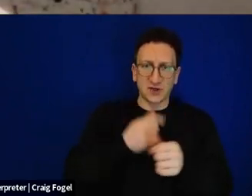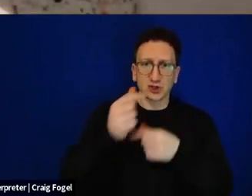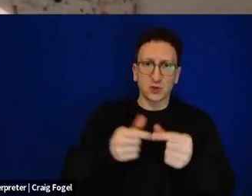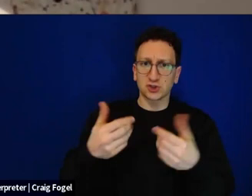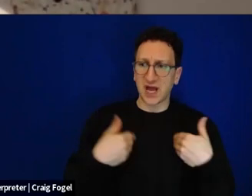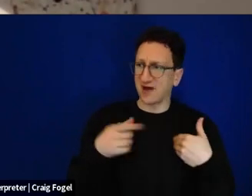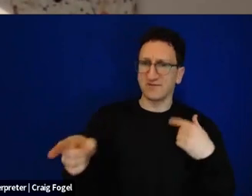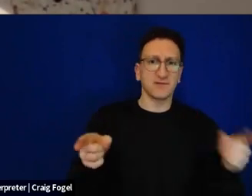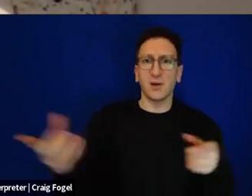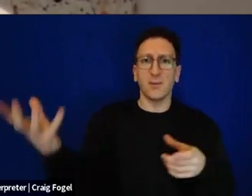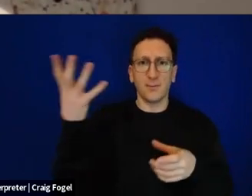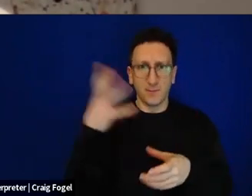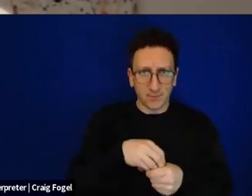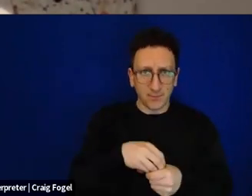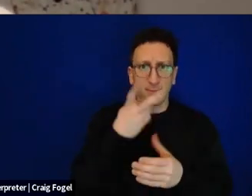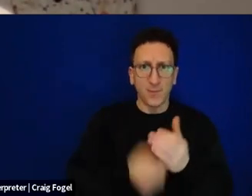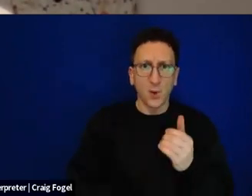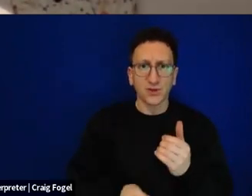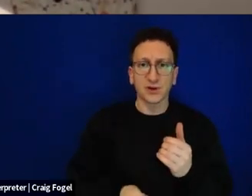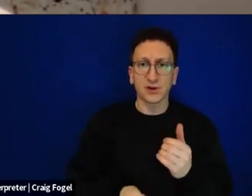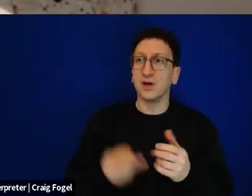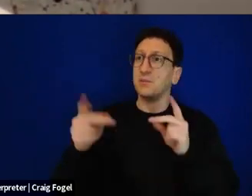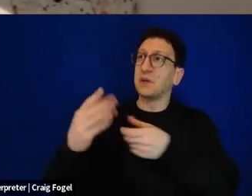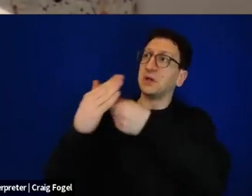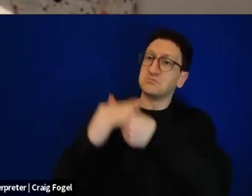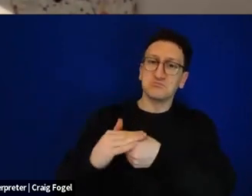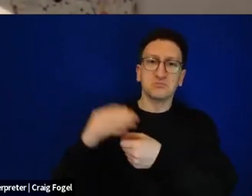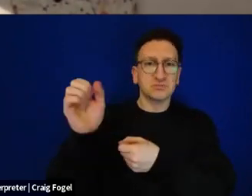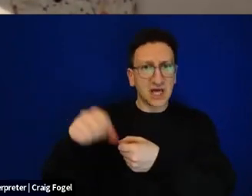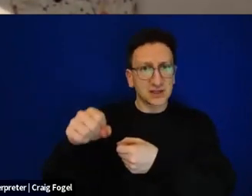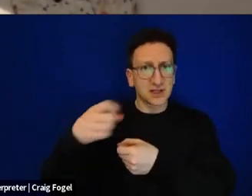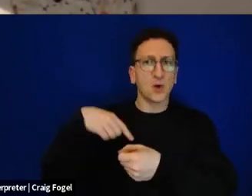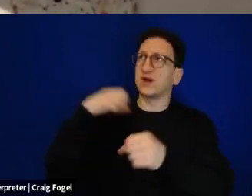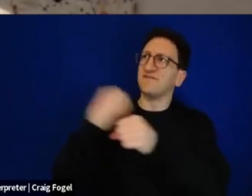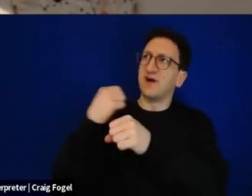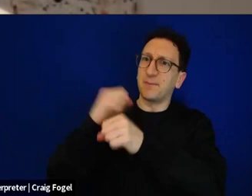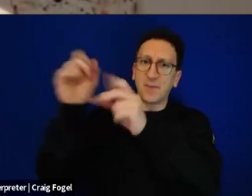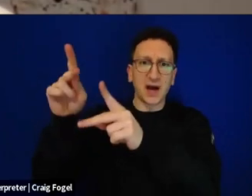we must fight against those who rise against us, and HaKodesh Baruch Hu is there to protect us.